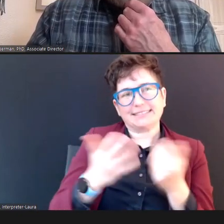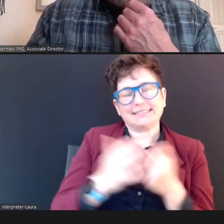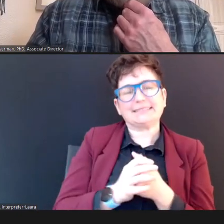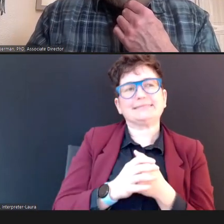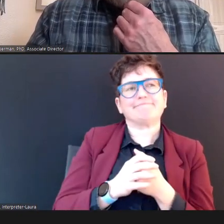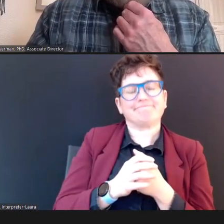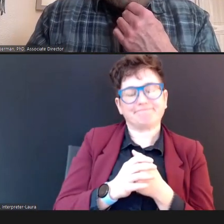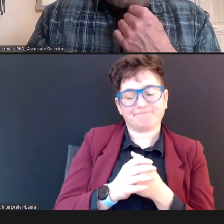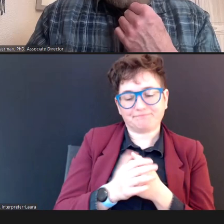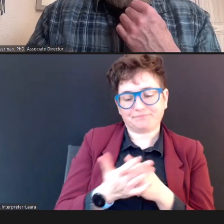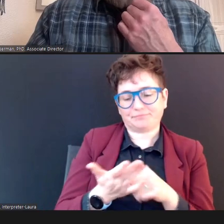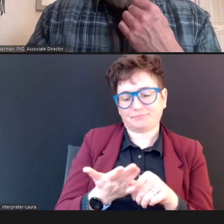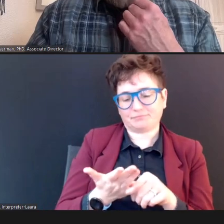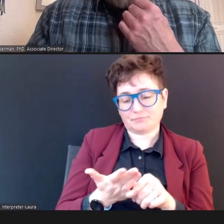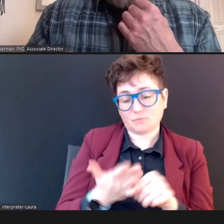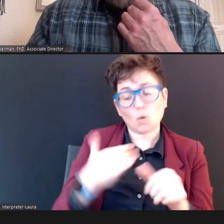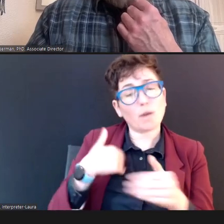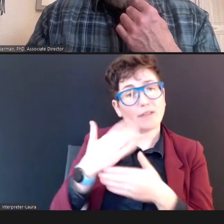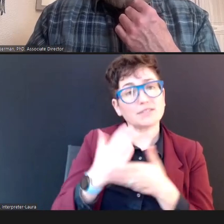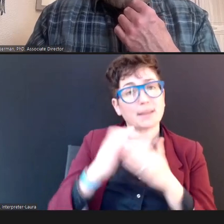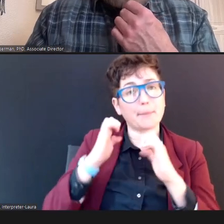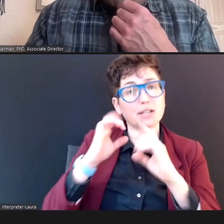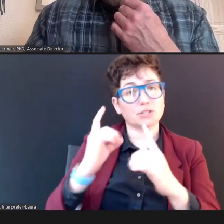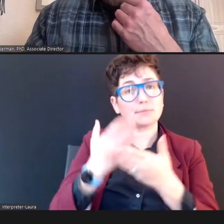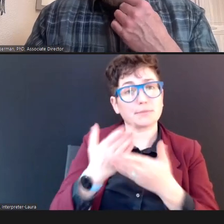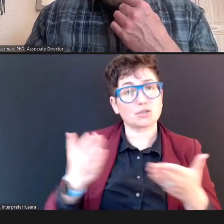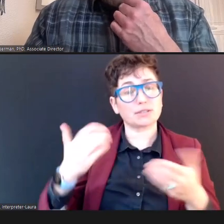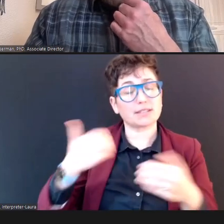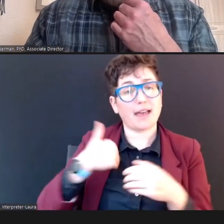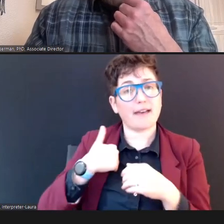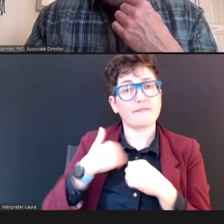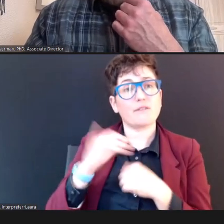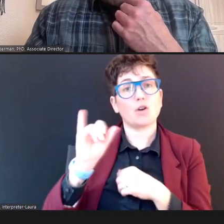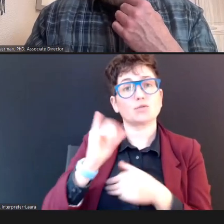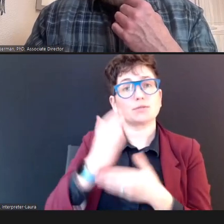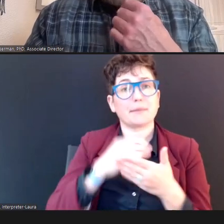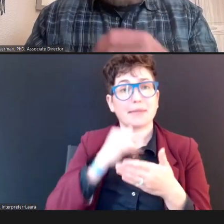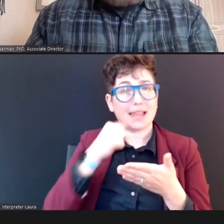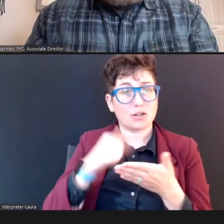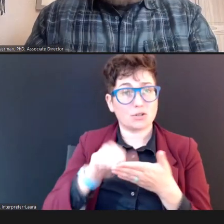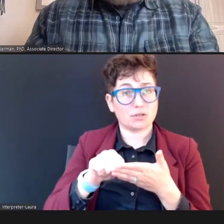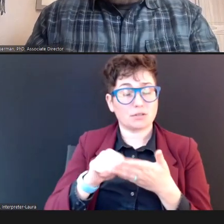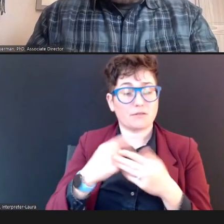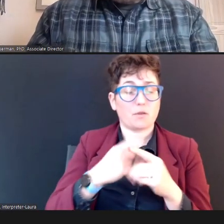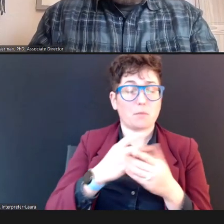and we even have some letters that go from programs to medical